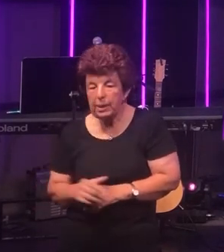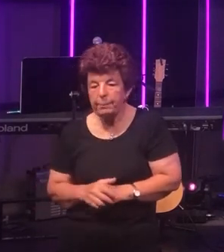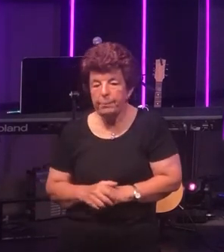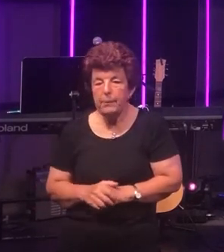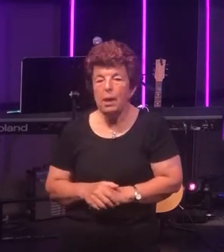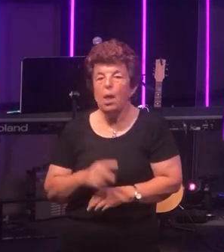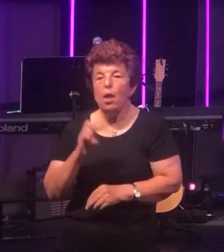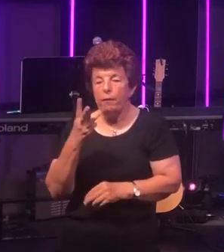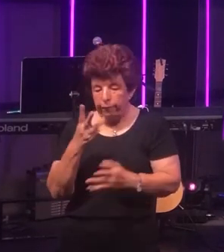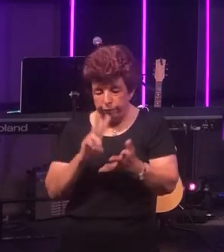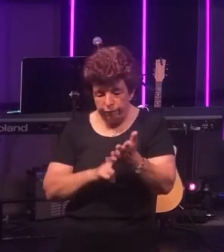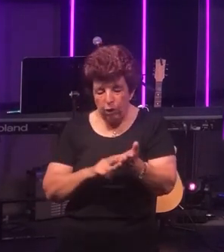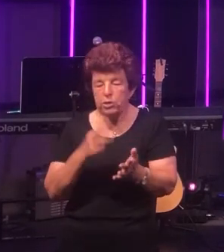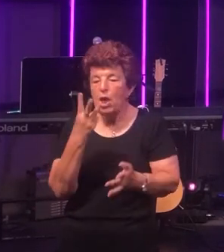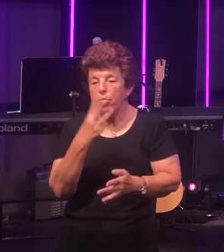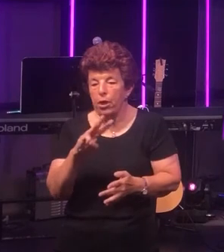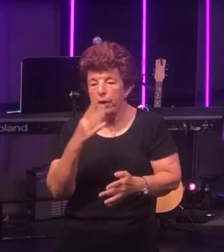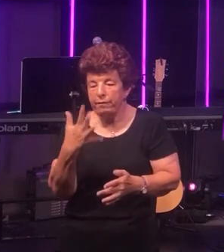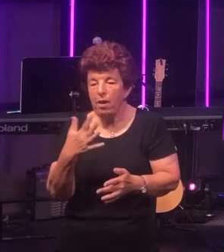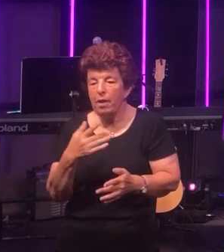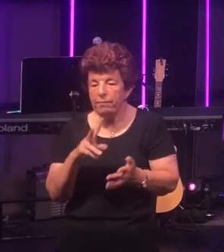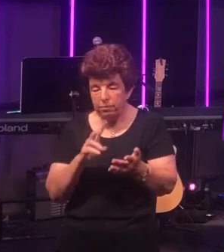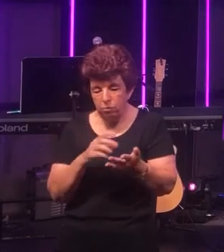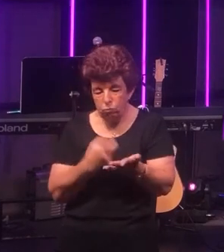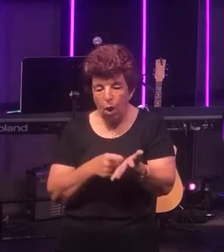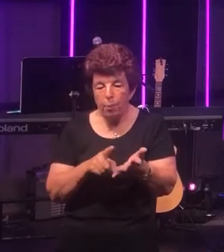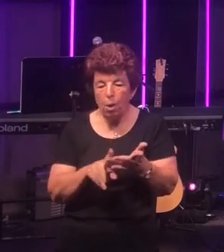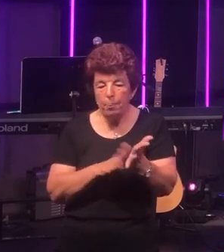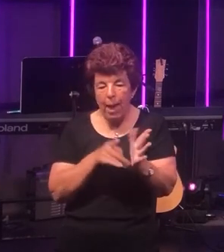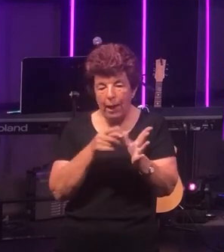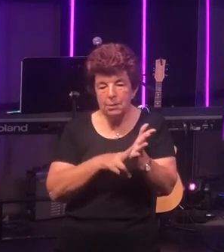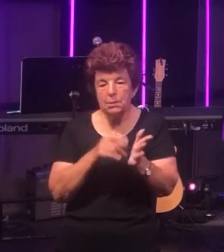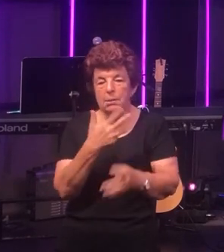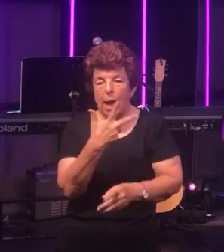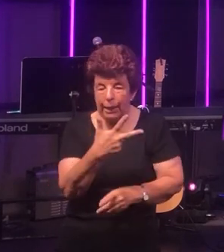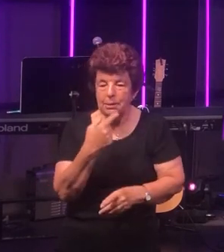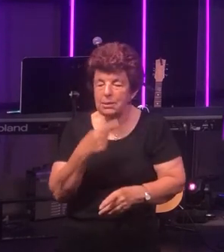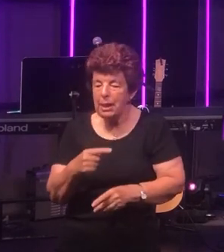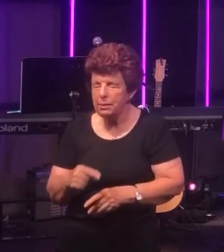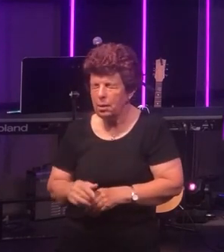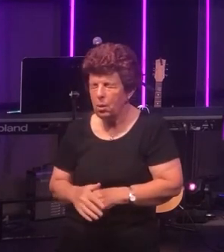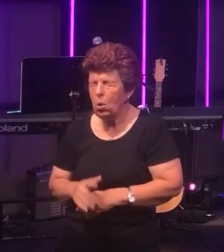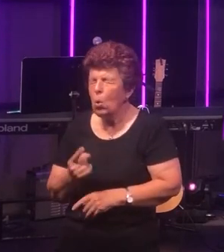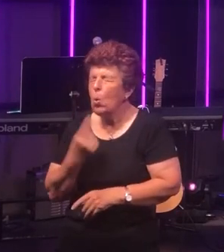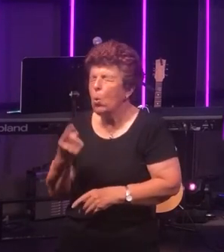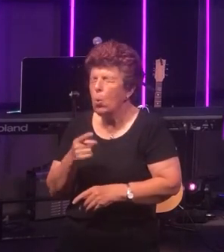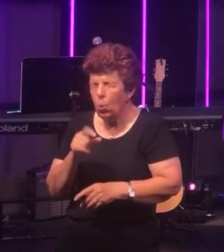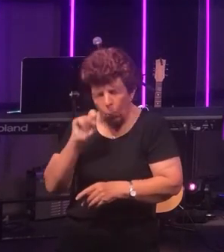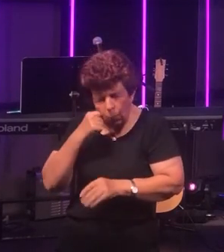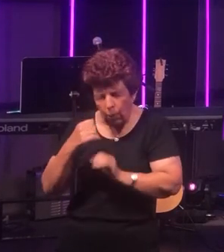In verse 35 of Romans 8, Paul says to the church at Rome, "Who shall separate us